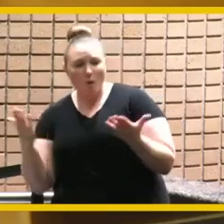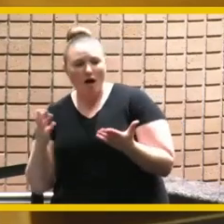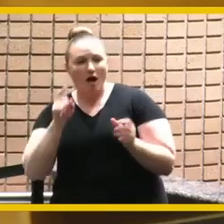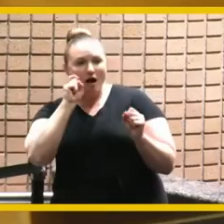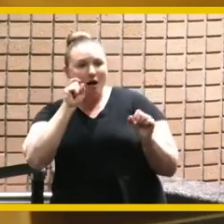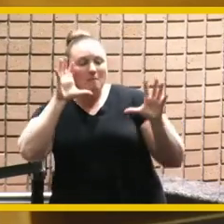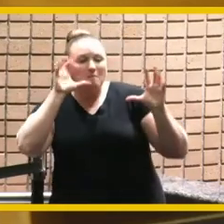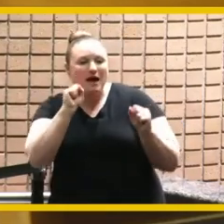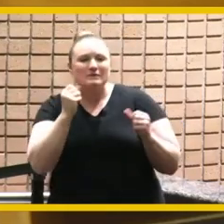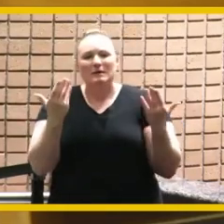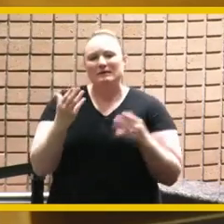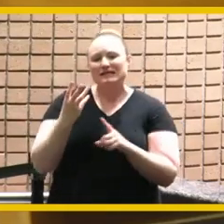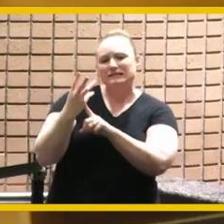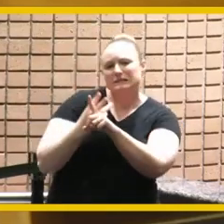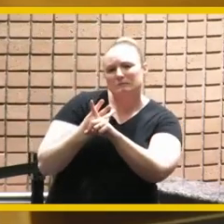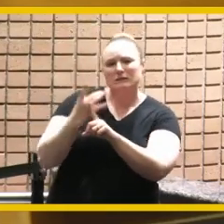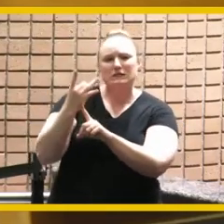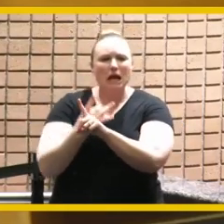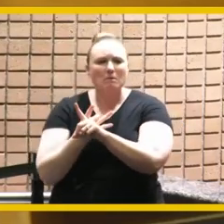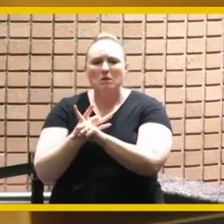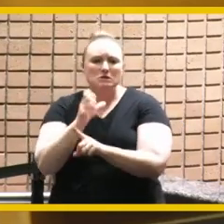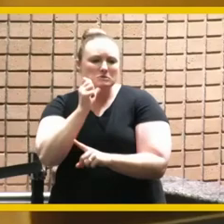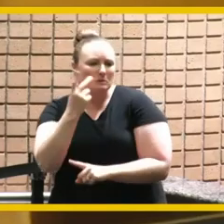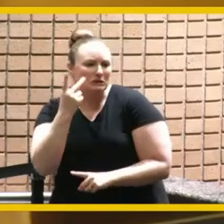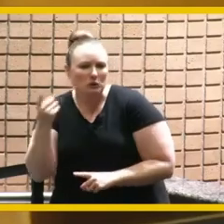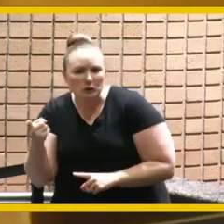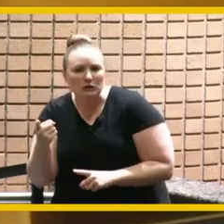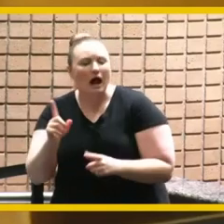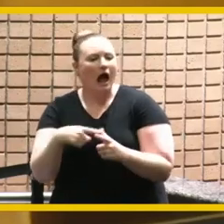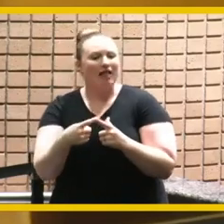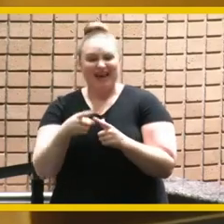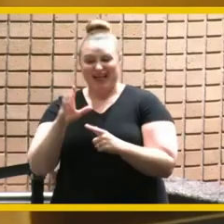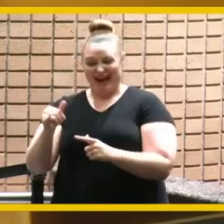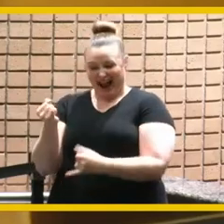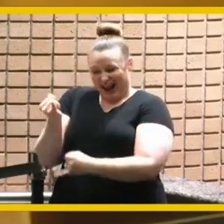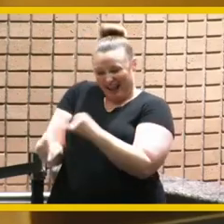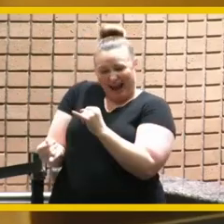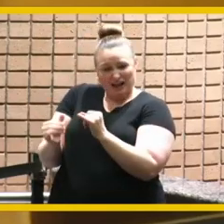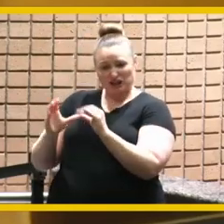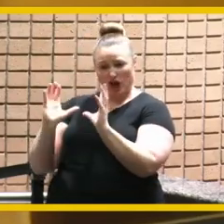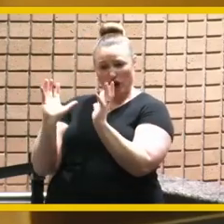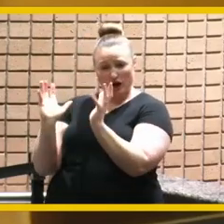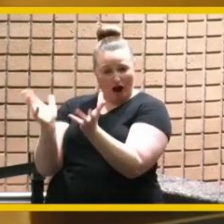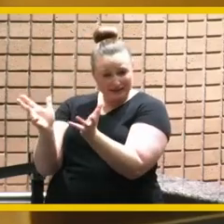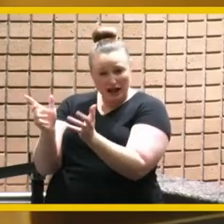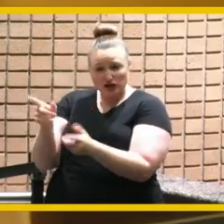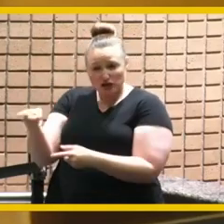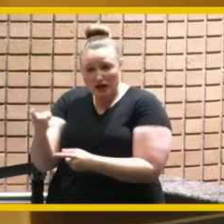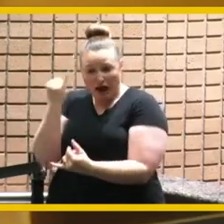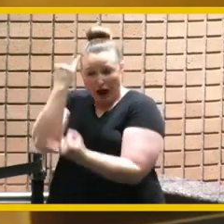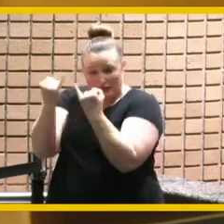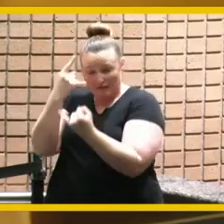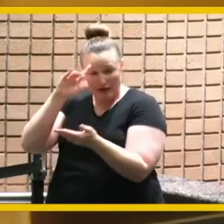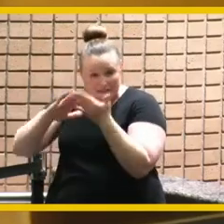six or eight months and suddenly you pick up on the conversation on ideas she's had for the city